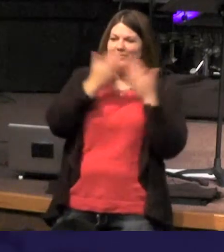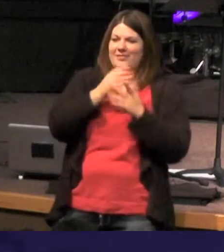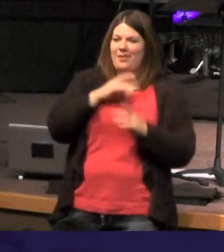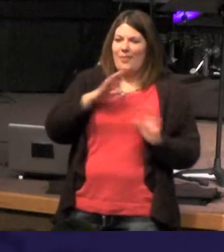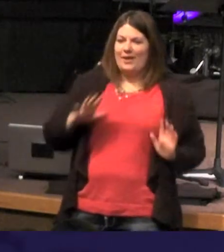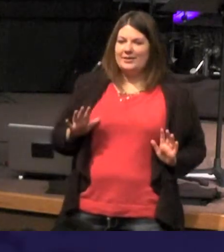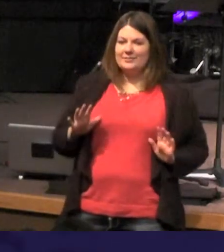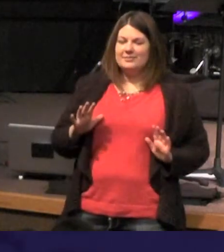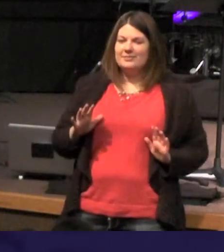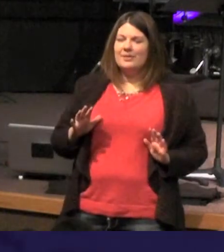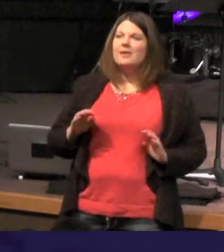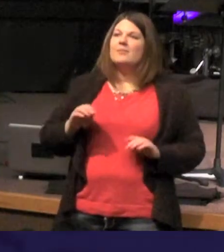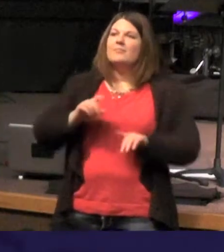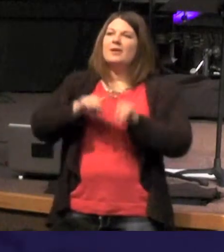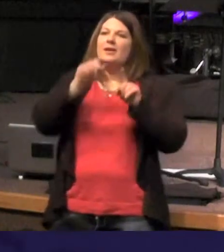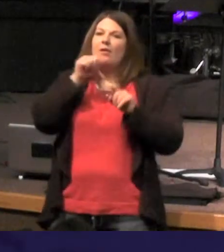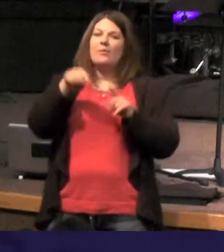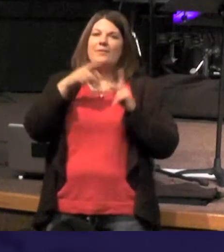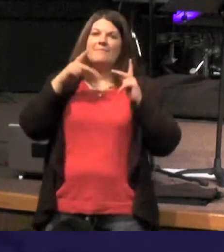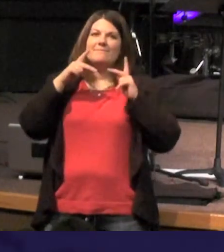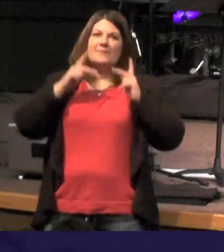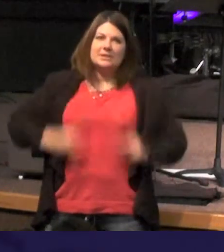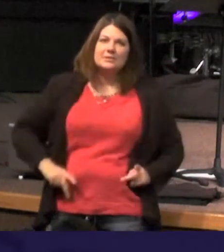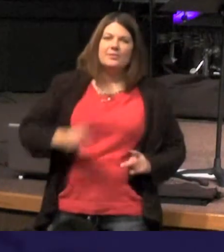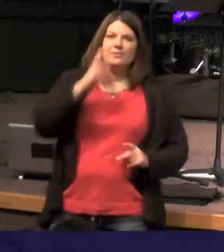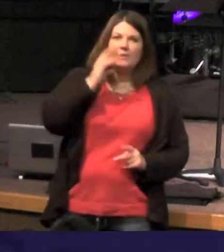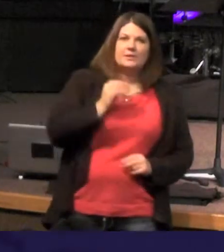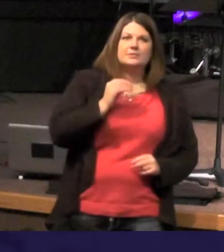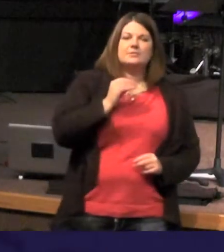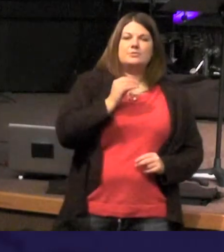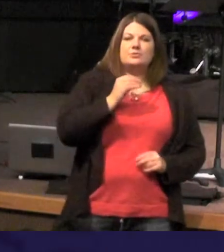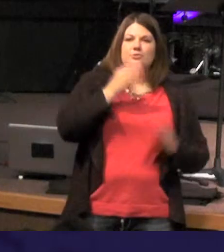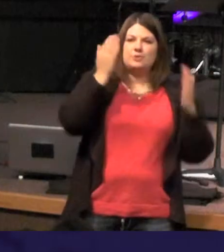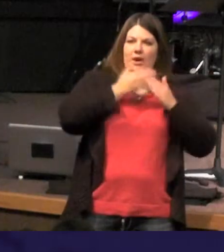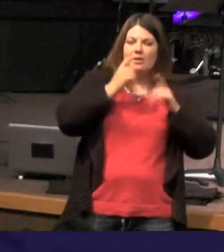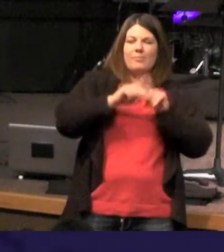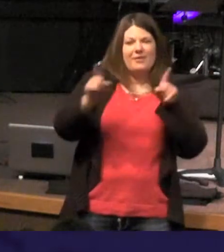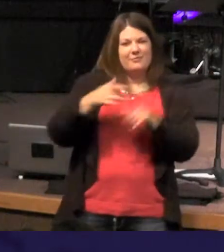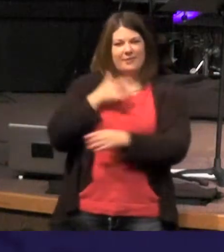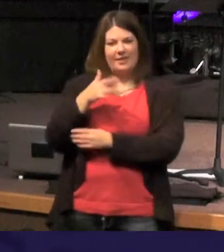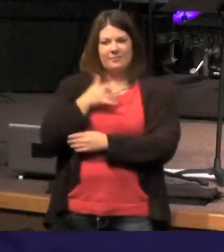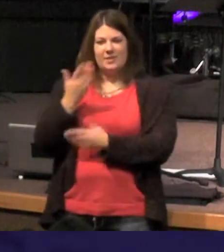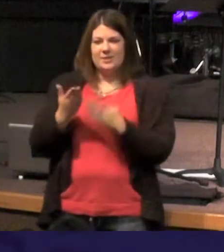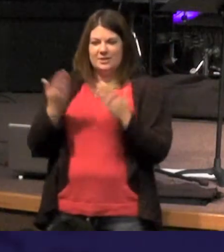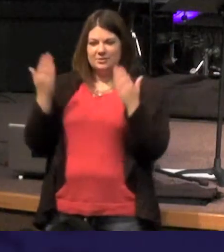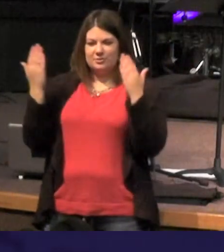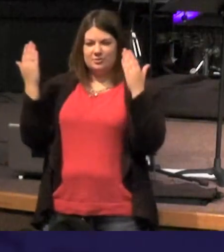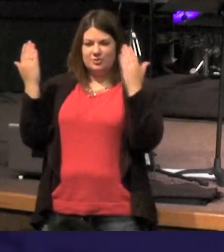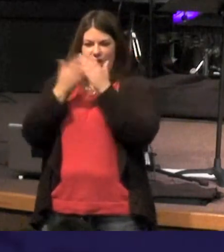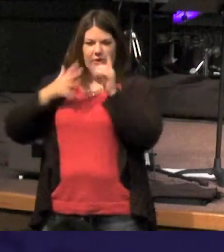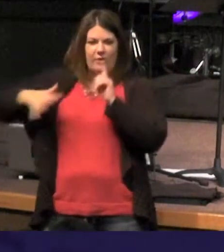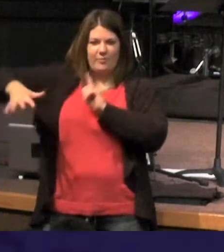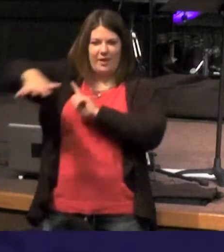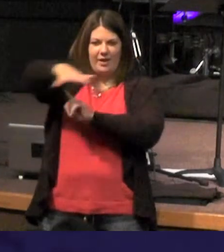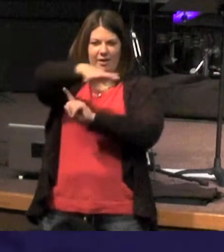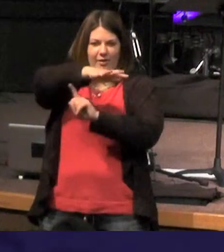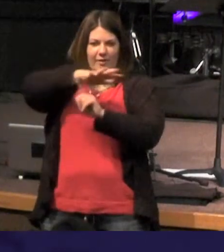but not not just the the physical experience a darkness ever feel like darkness is just crowding in around - you ever feel